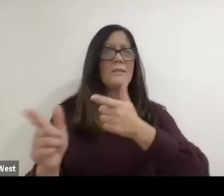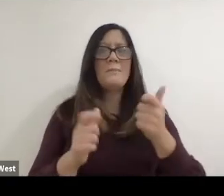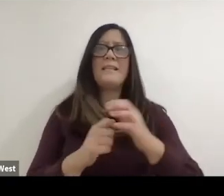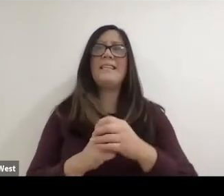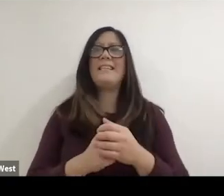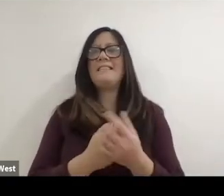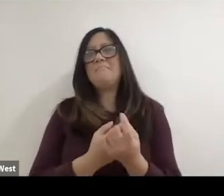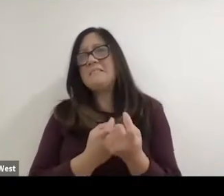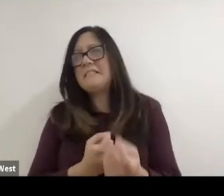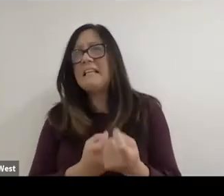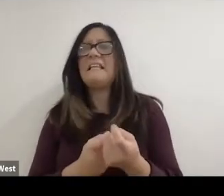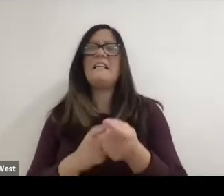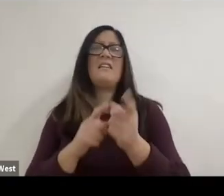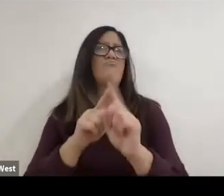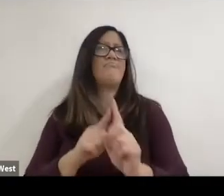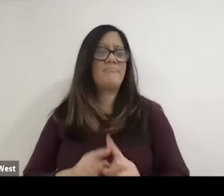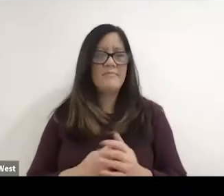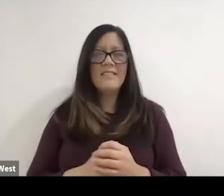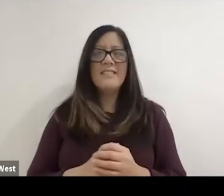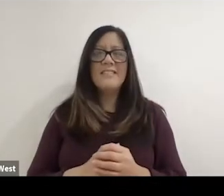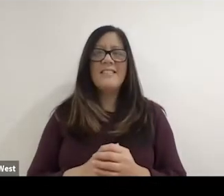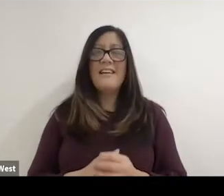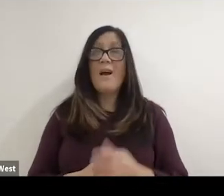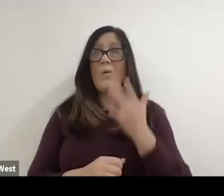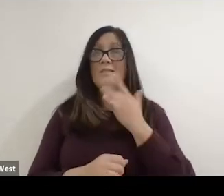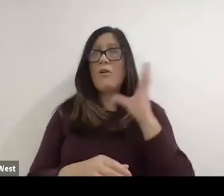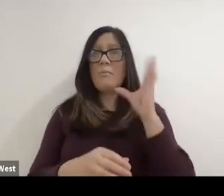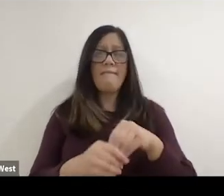racing were my bread and butter and I was really fortunate to get involved